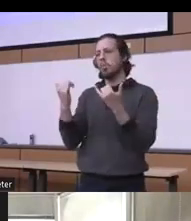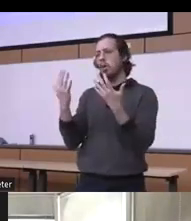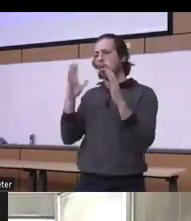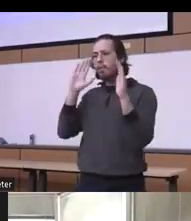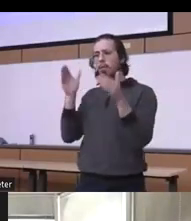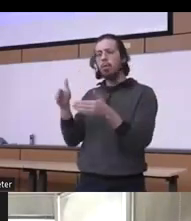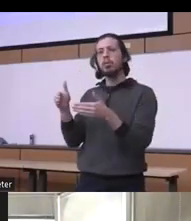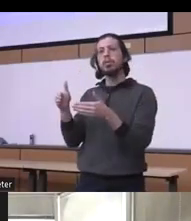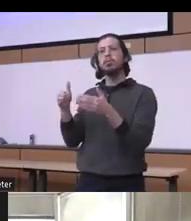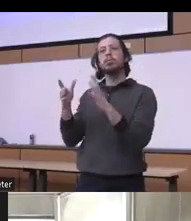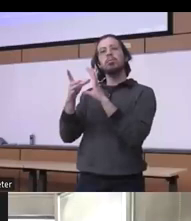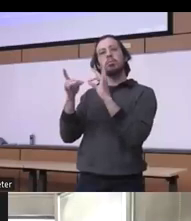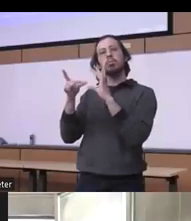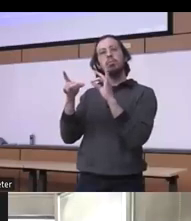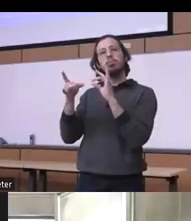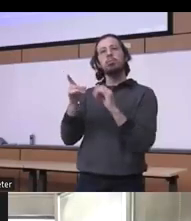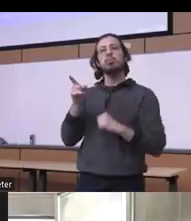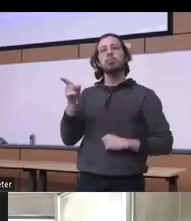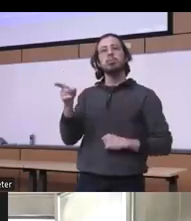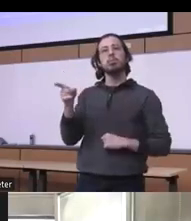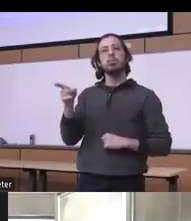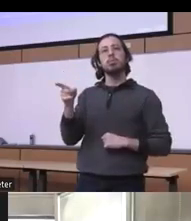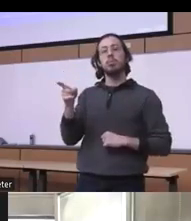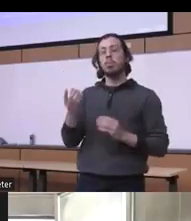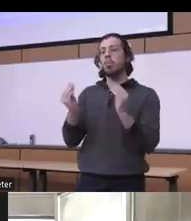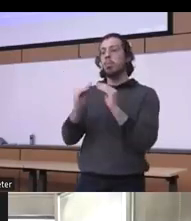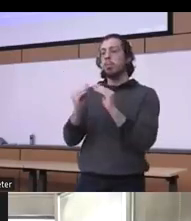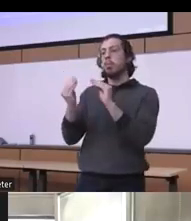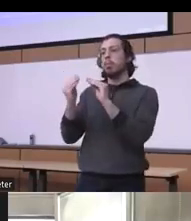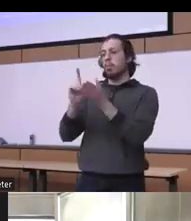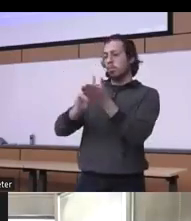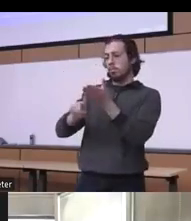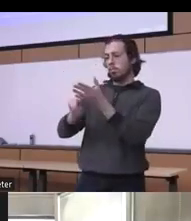point out here is that have been more and more studies looking at the context of really the